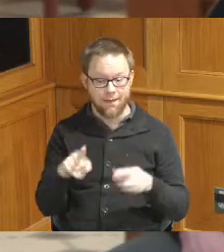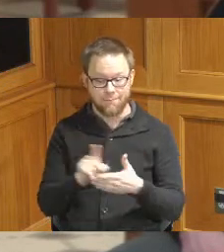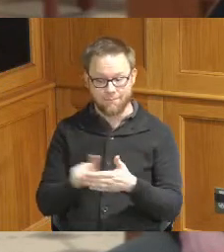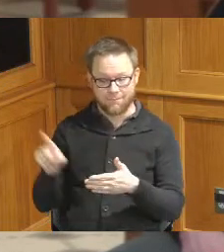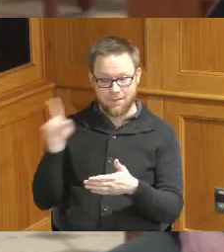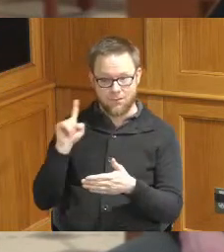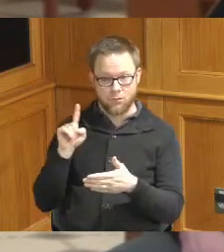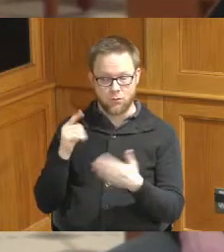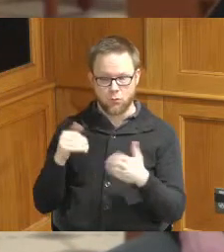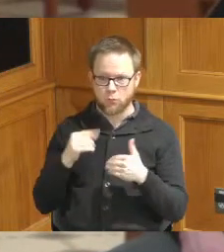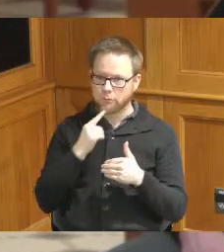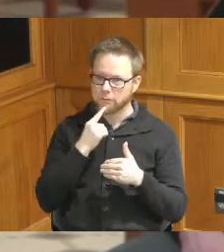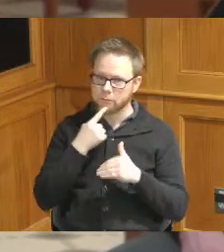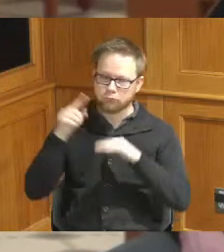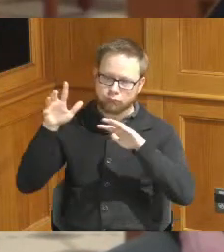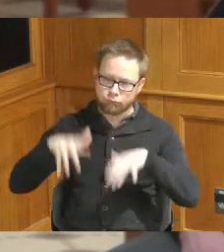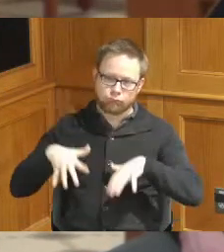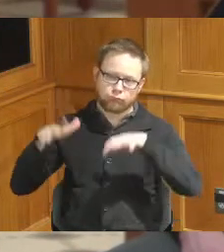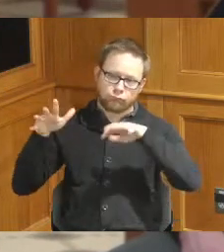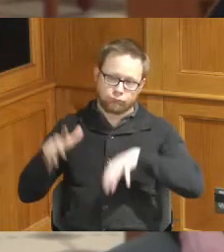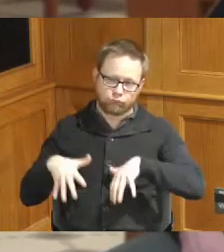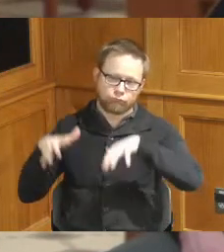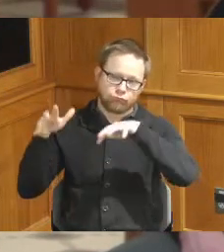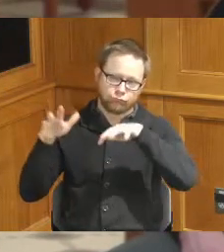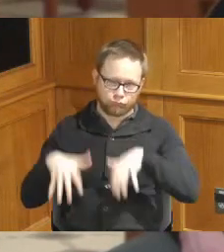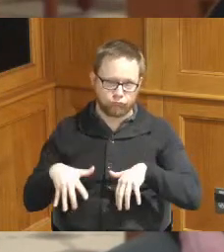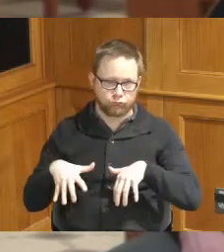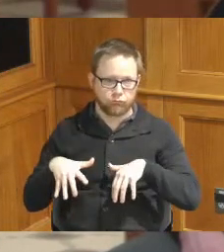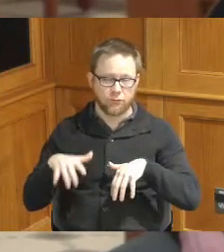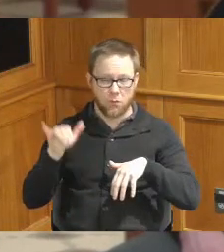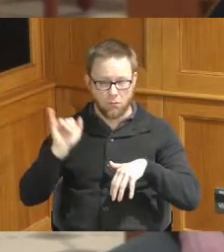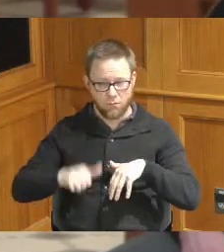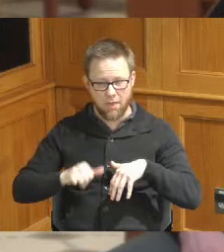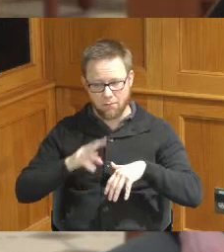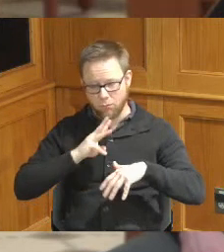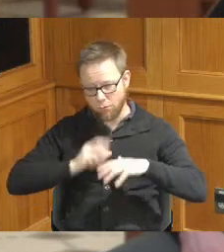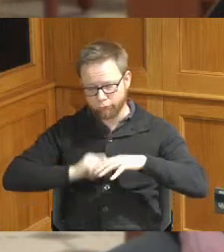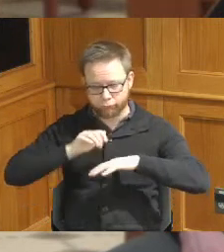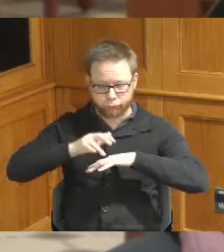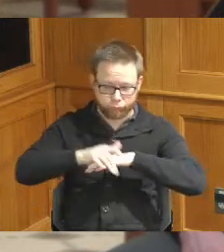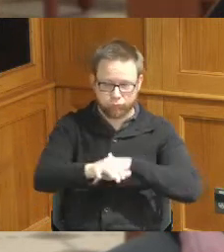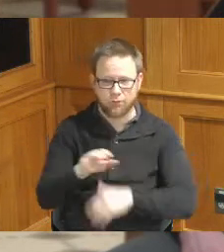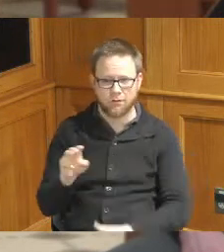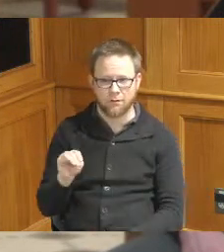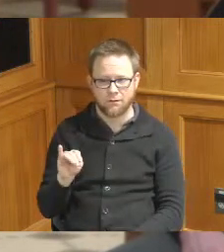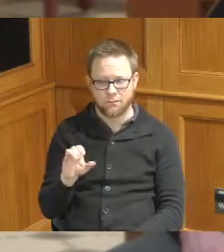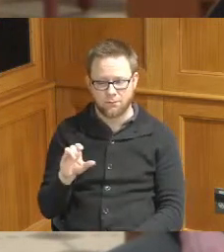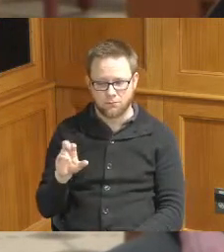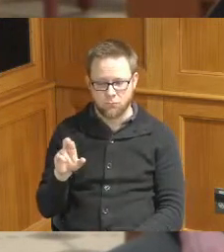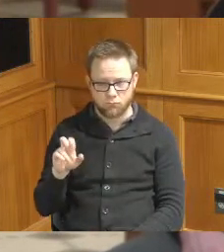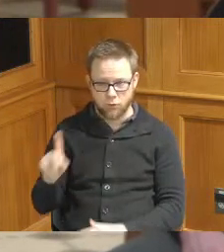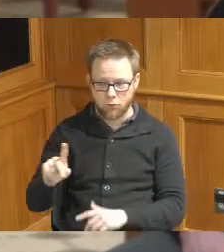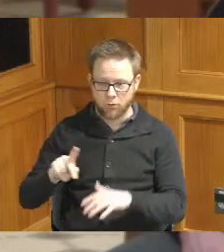a significant rain event and so we had a lot of flow The Mill Creek was was flowing well so moving